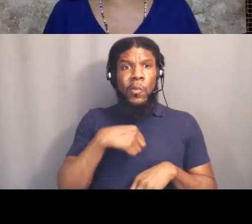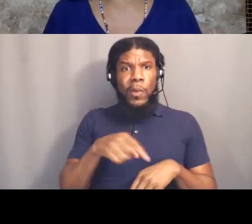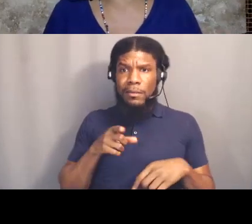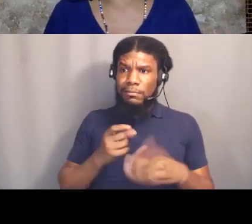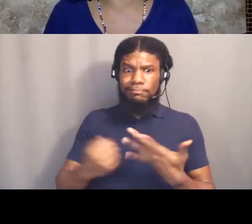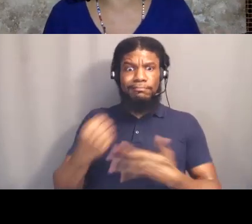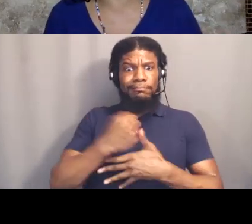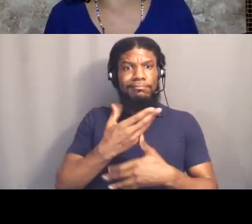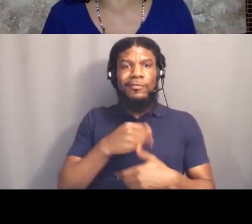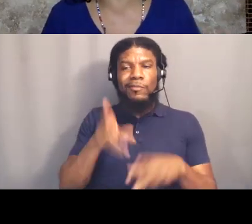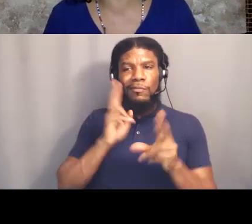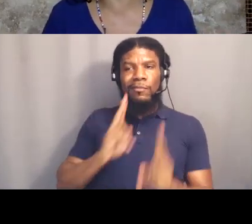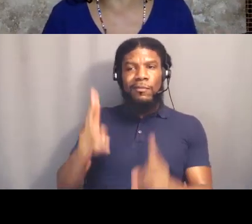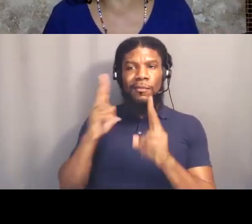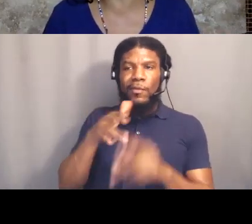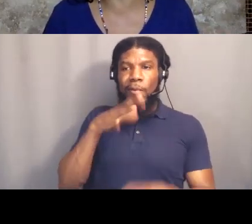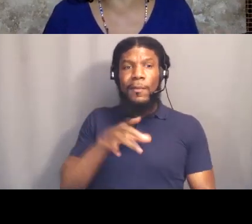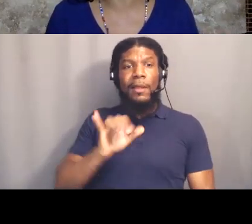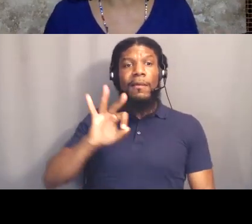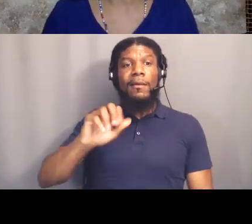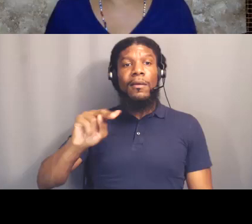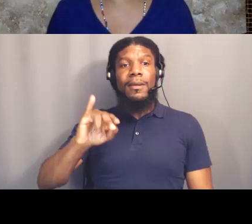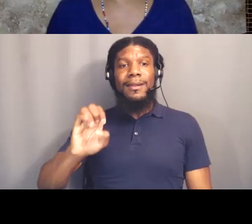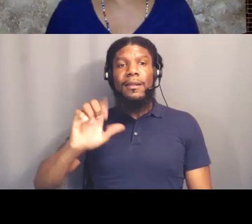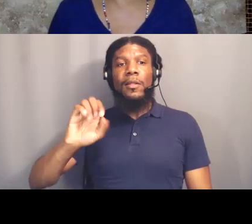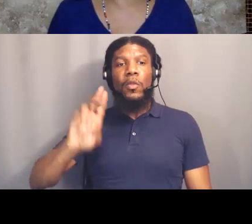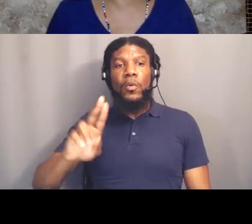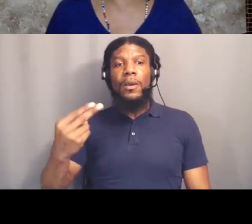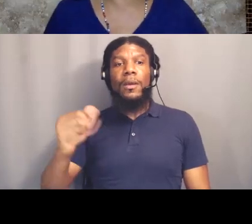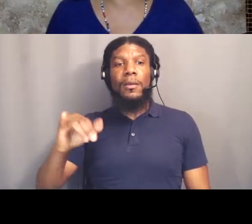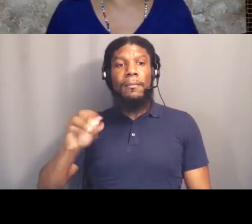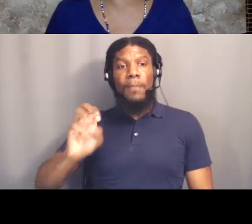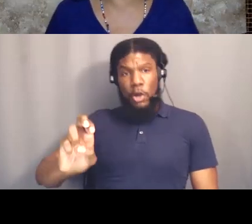in the process as we read Black Power, right? That's what they talked about when they talked